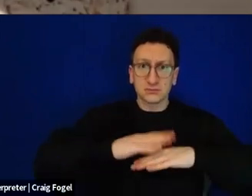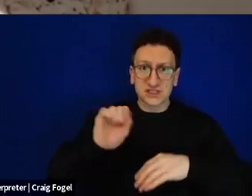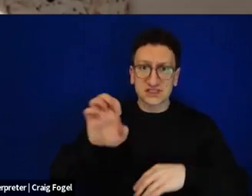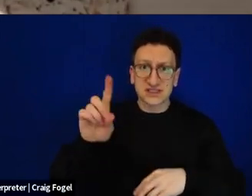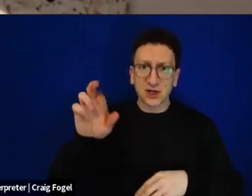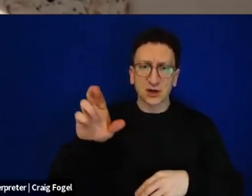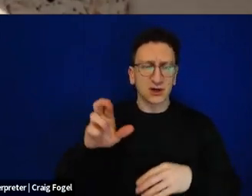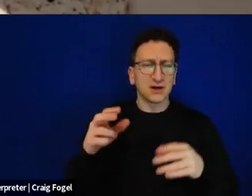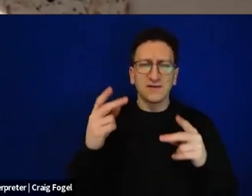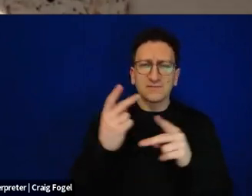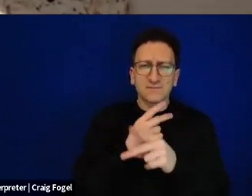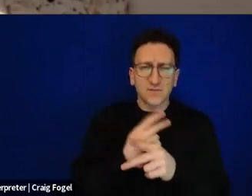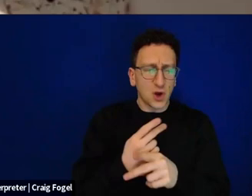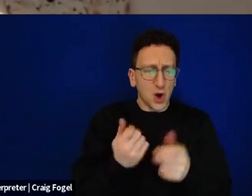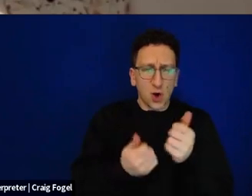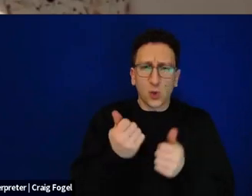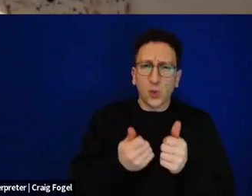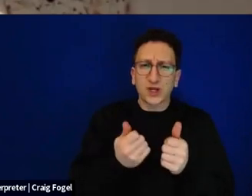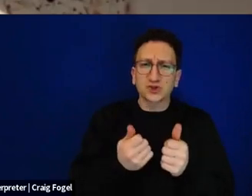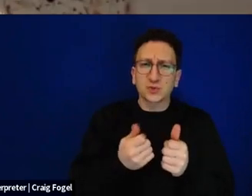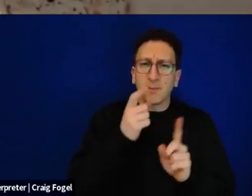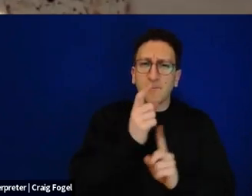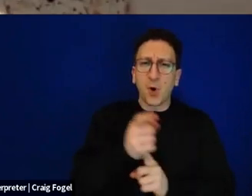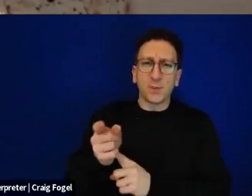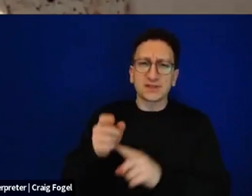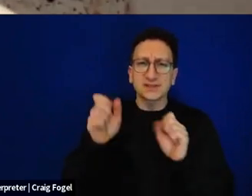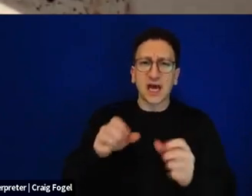where we relate to the October 7th attacks, where we relate to the war and the challenges